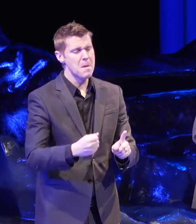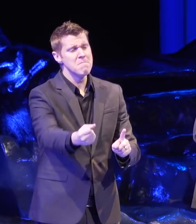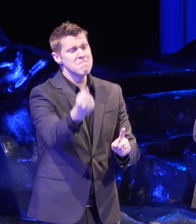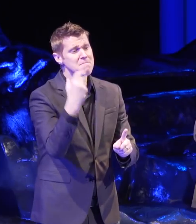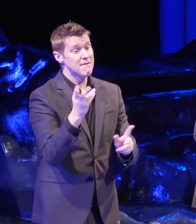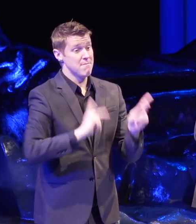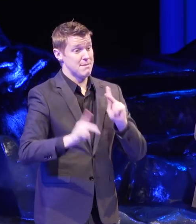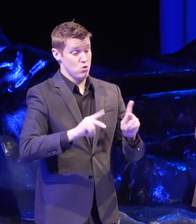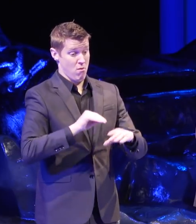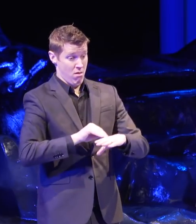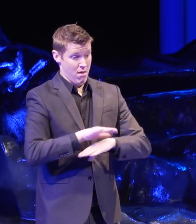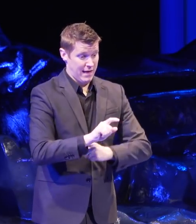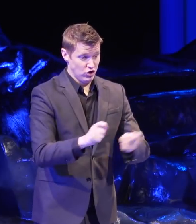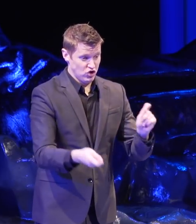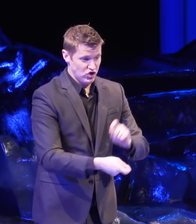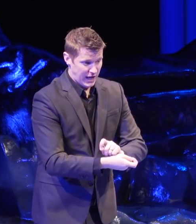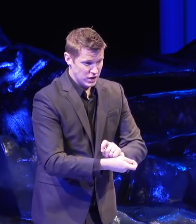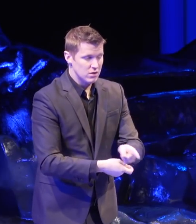who powered this change were actually school children.